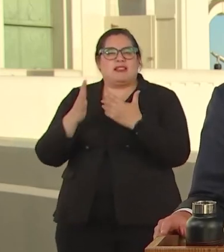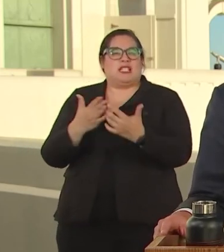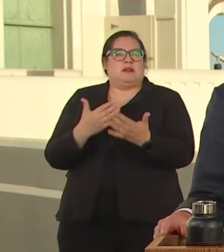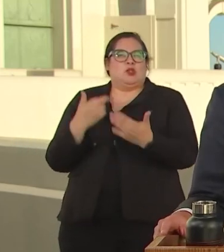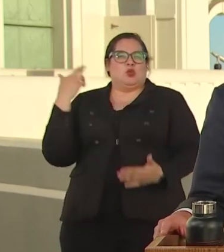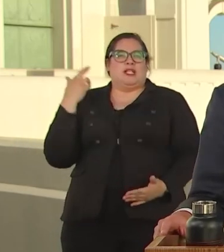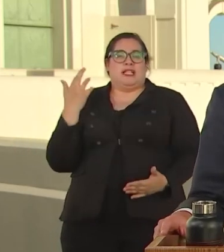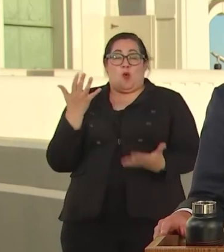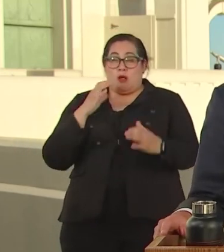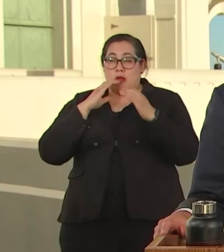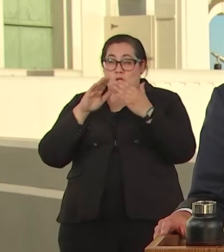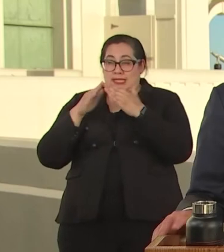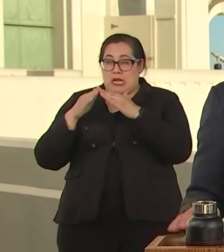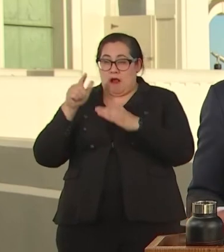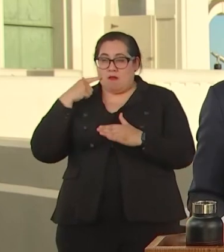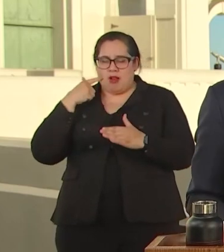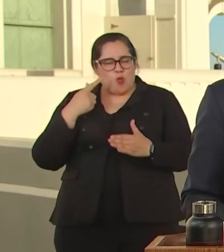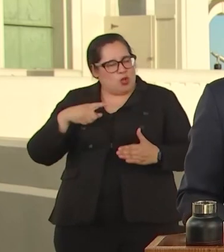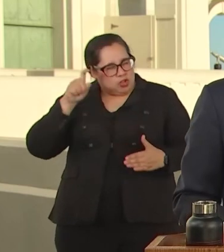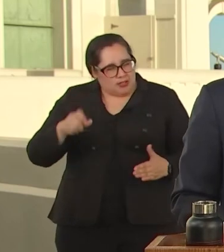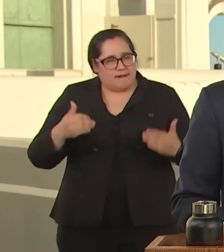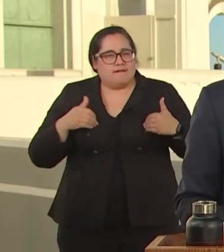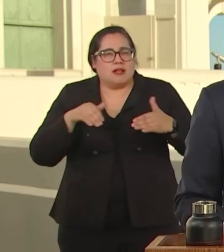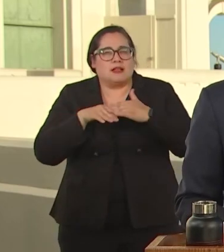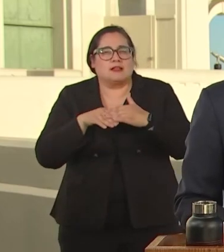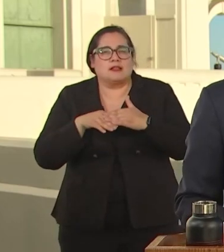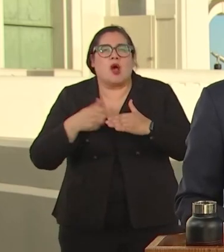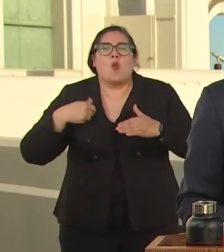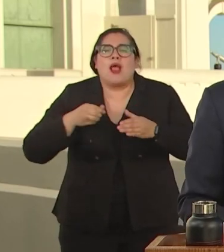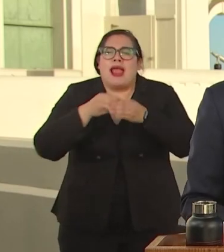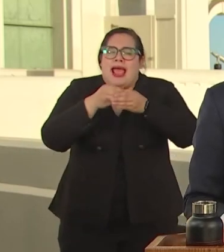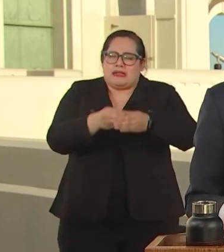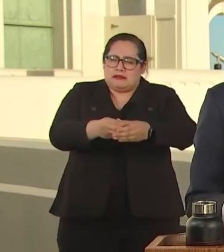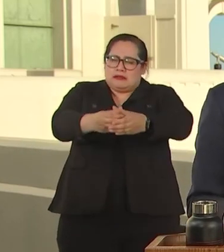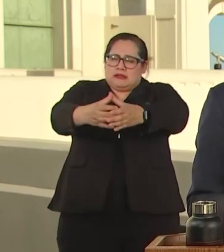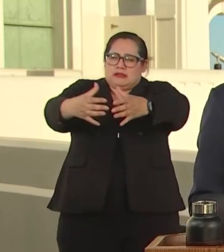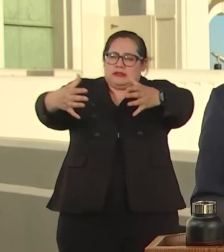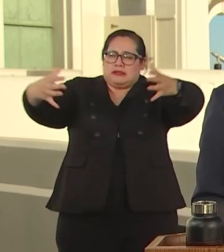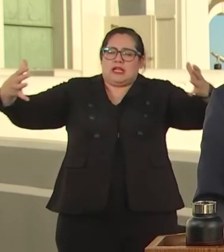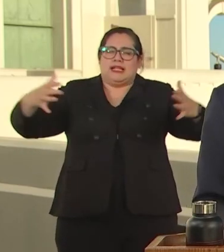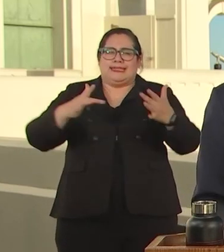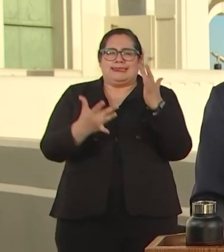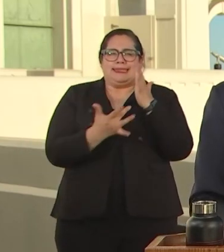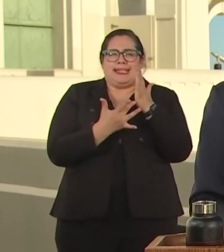AS WE EXTEND THE REACH OF TECHNOLOGY TO EMPOWER ANYBODY, WE SHOULD TAP INTO THE SAME